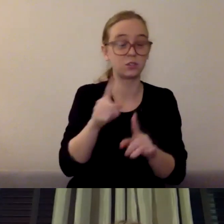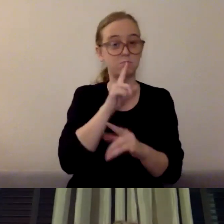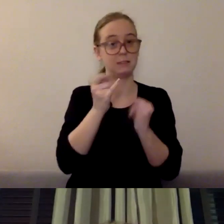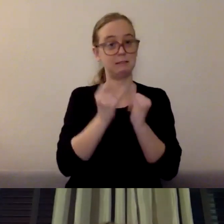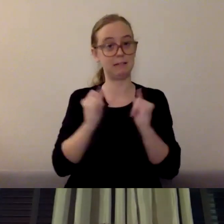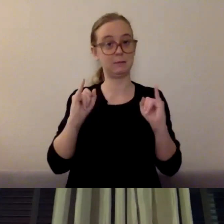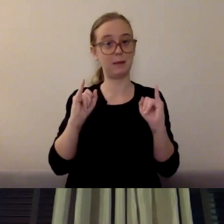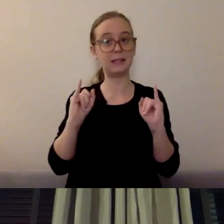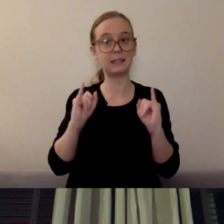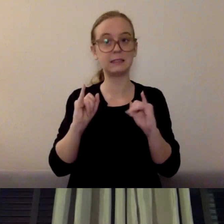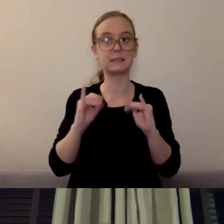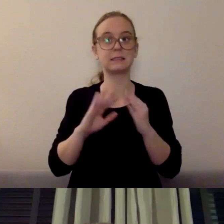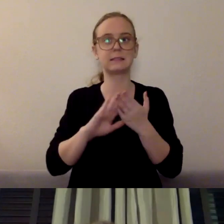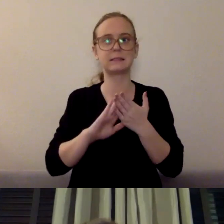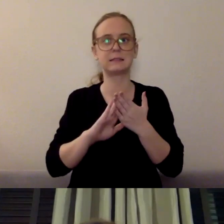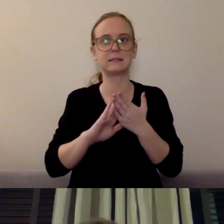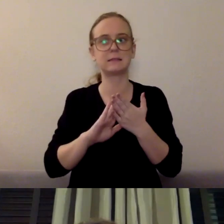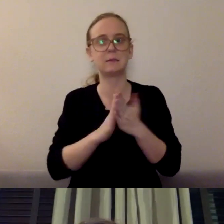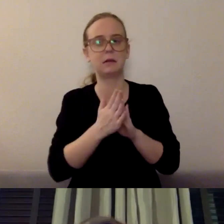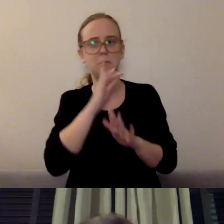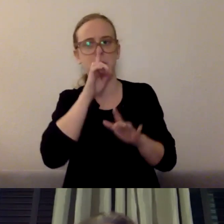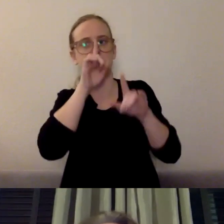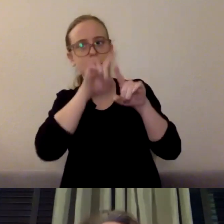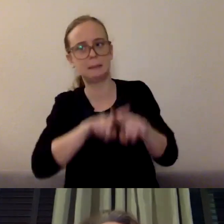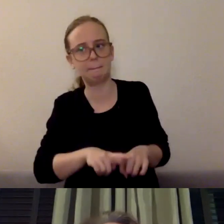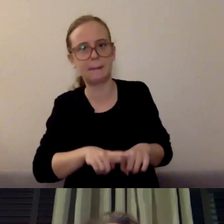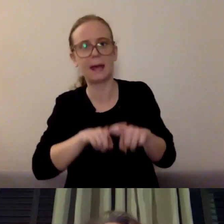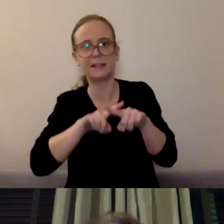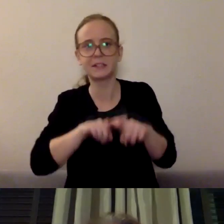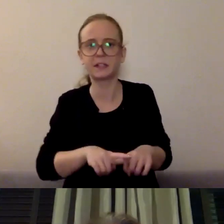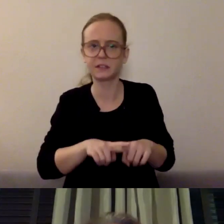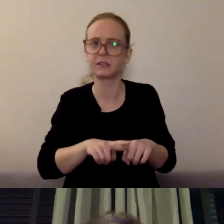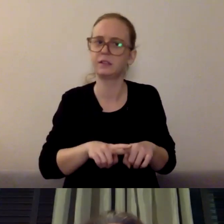all of a sudden wanting and asking for help and things. And so it's just really important to know